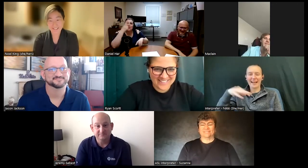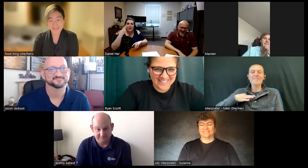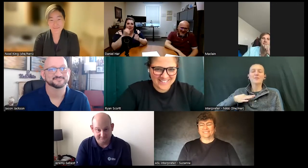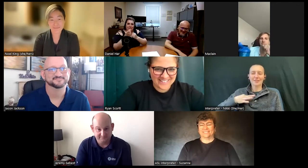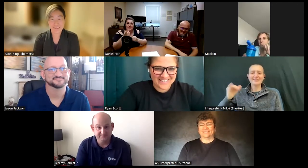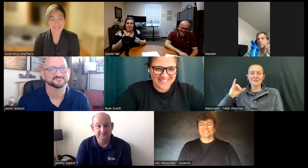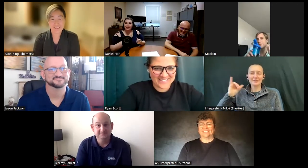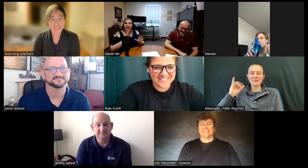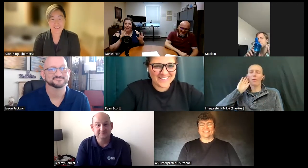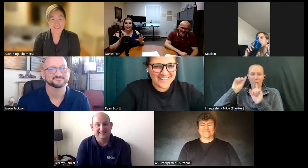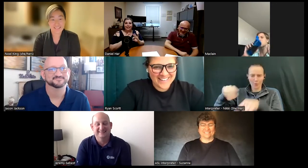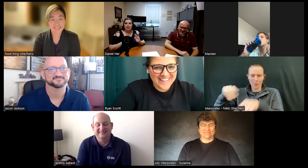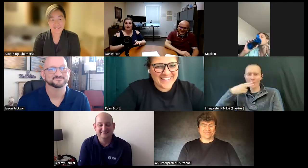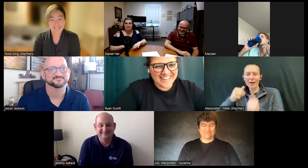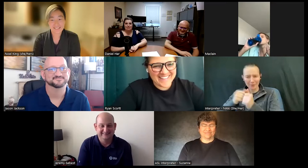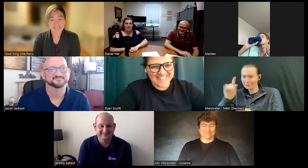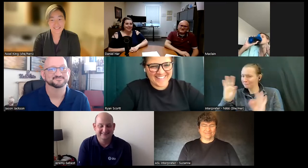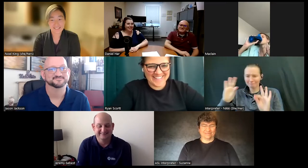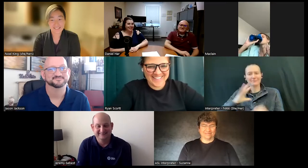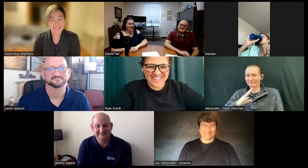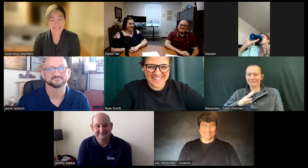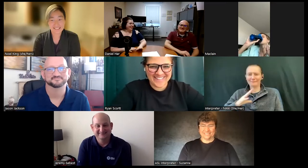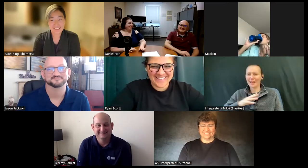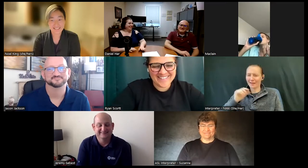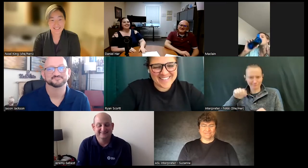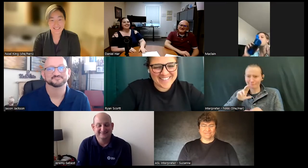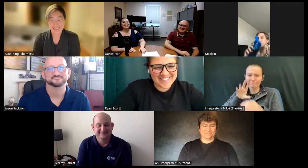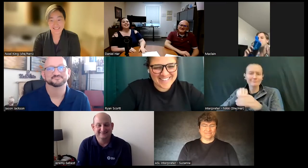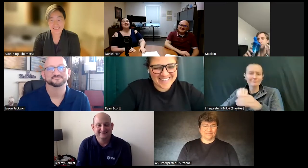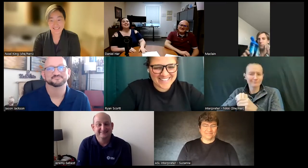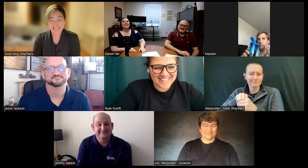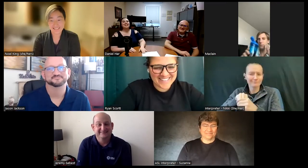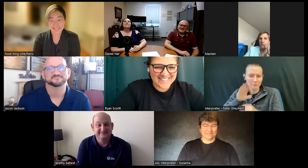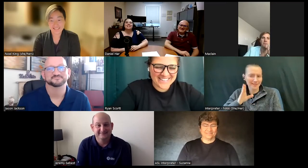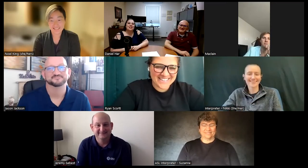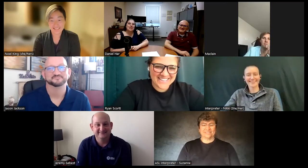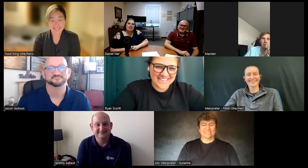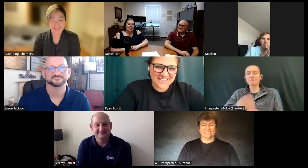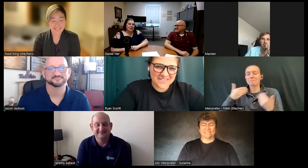Hawaii with you that's fine no problem this is Angela speaking in Jeremy thank